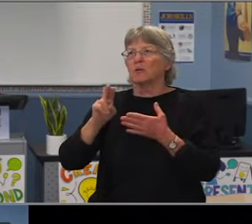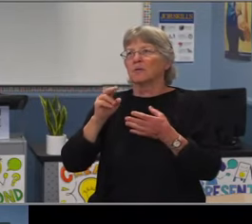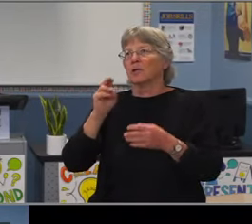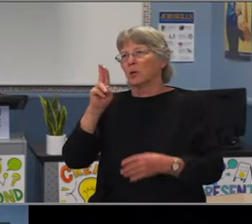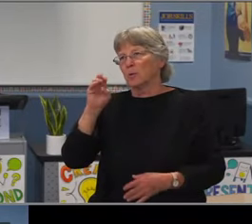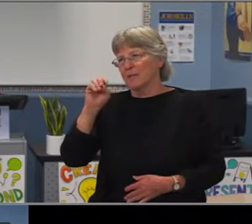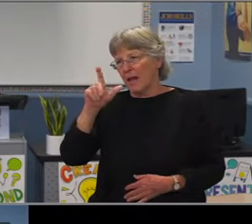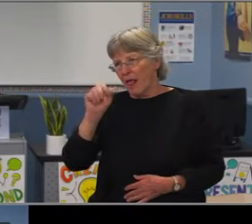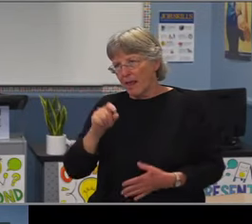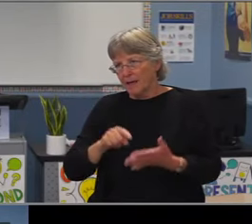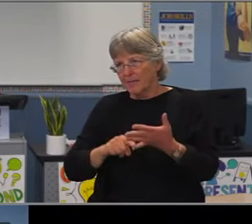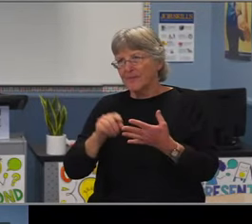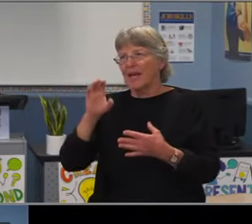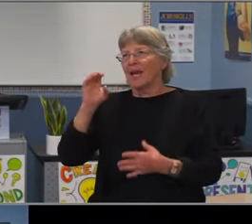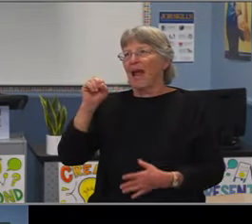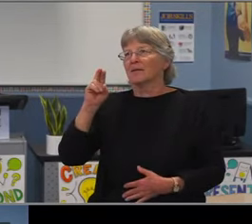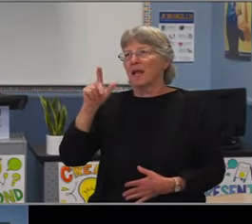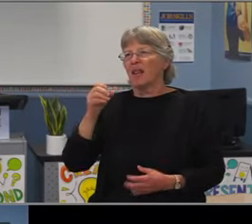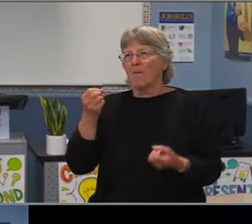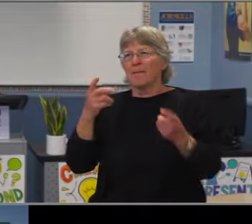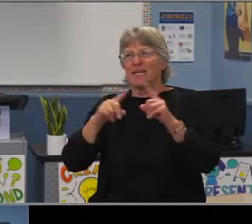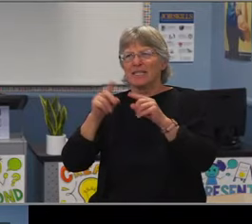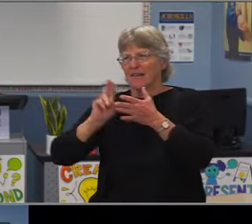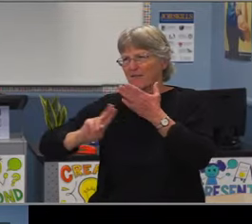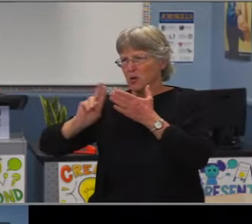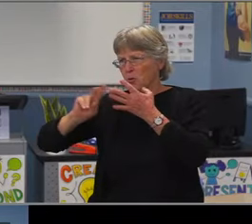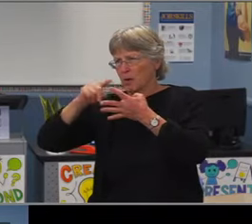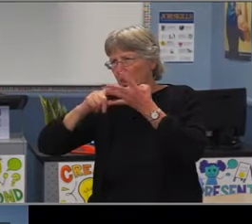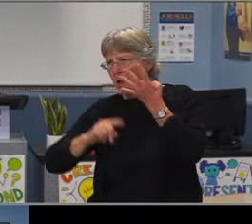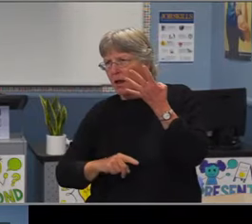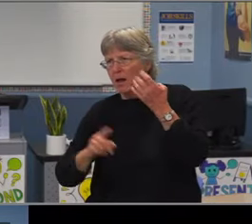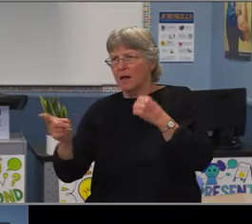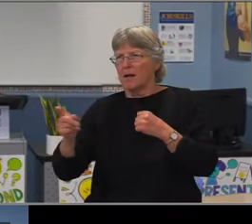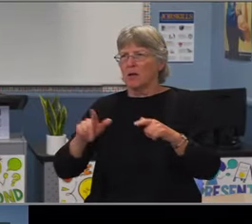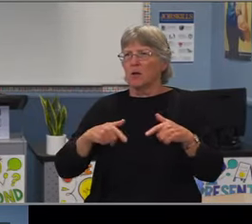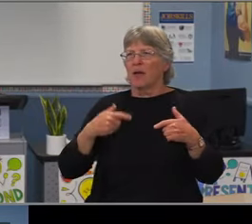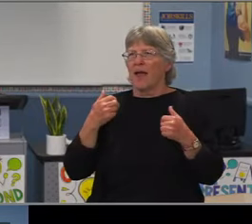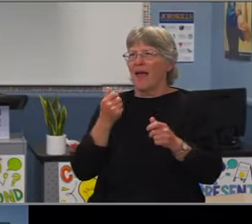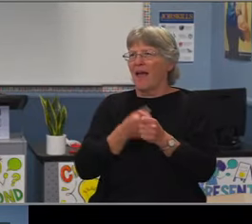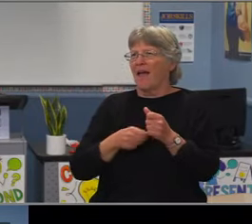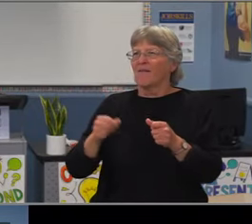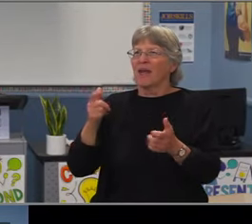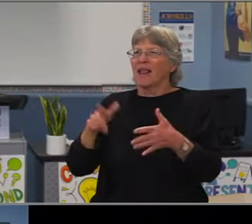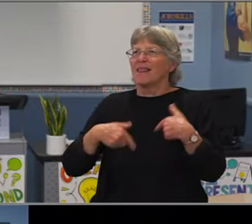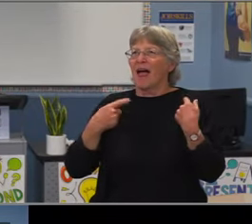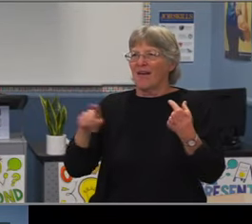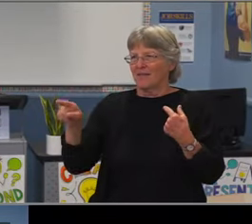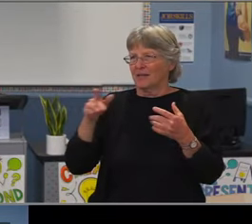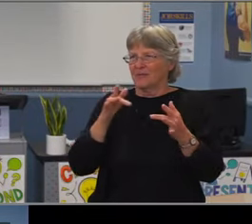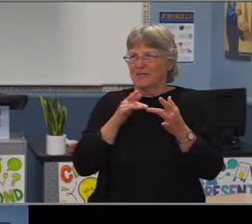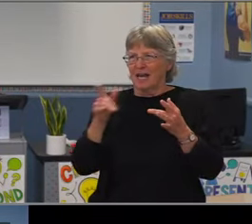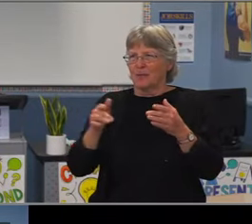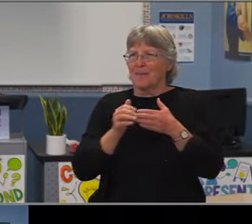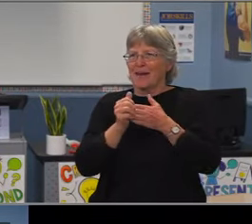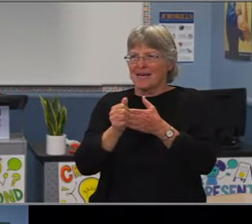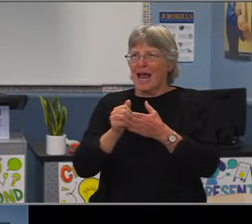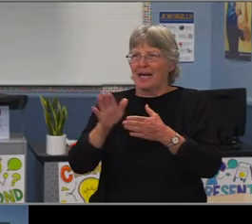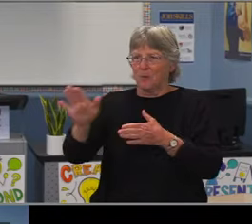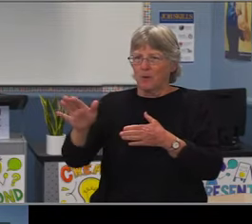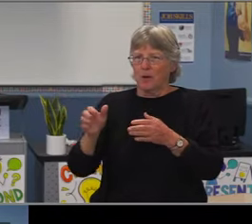were able to provide food for some of our neediest families in this part of town, so thank you. I know I'm leaving out some groups,